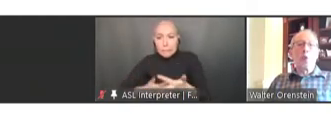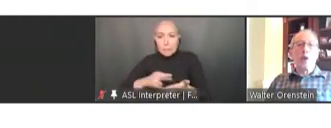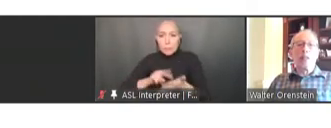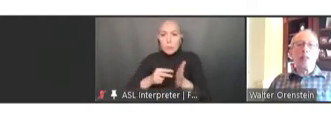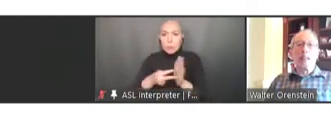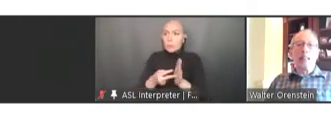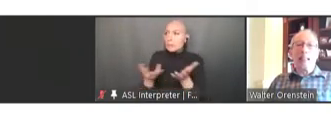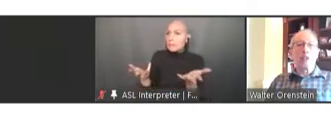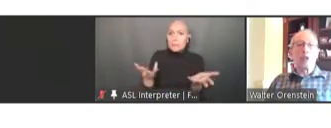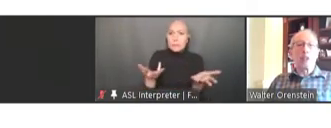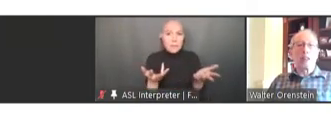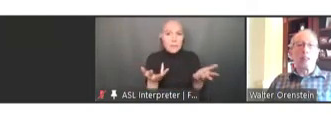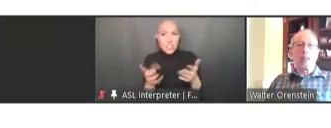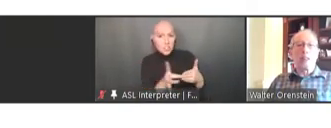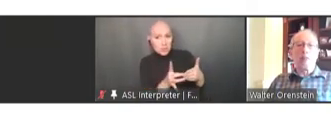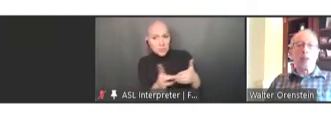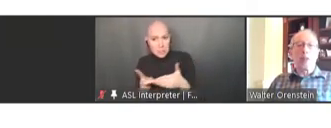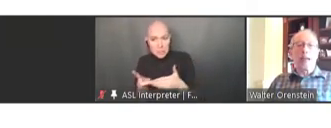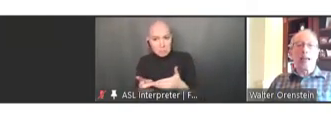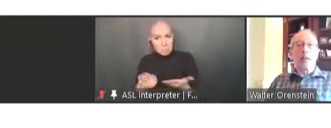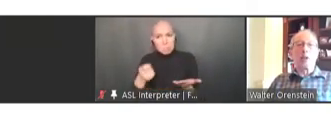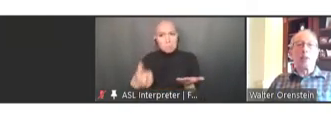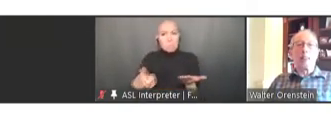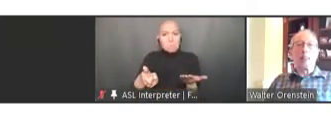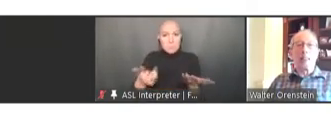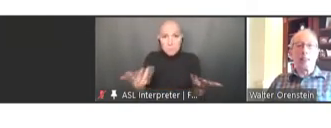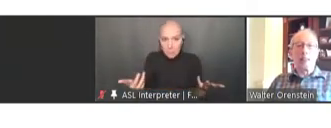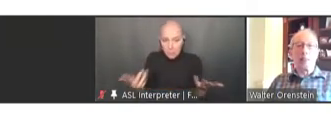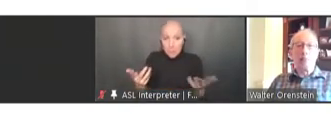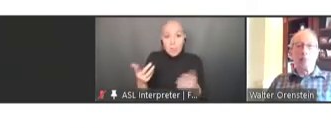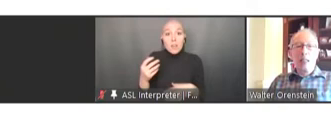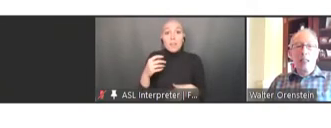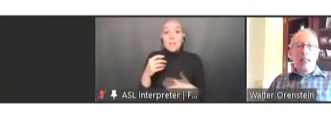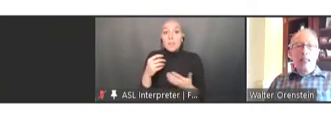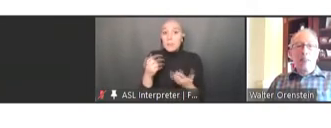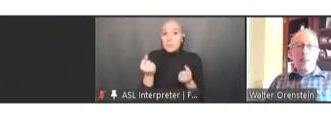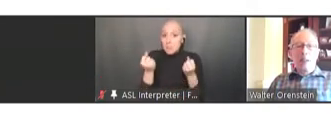weren't that interested in it. They'd felt they had what they needed. And then,